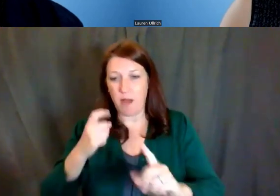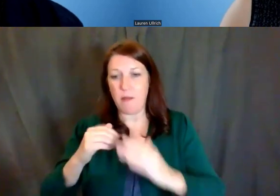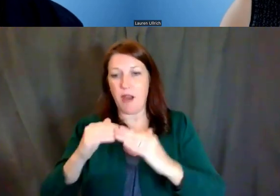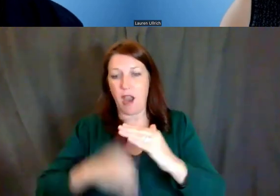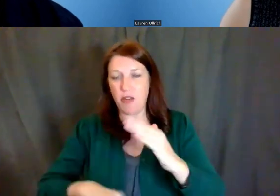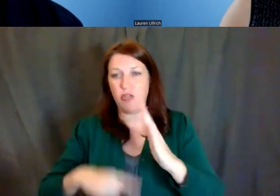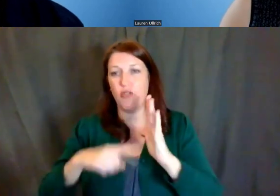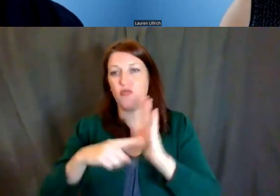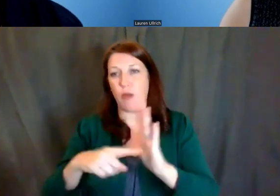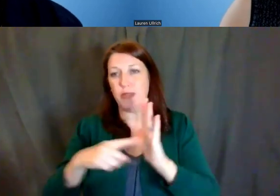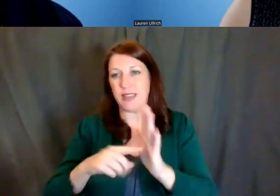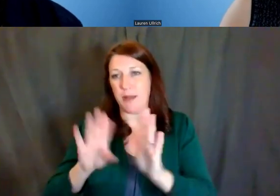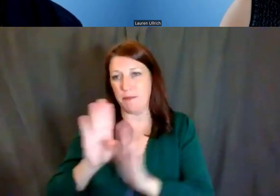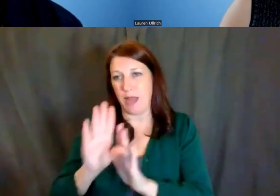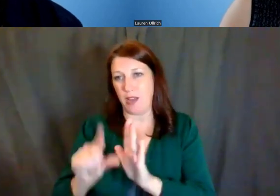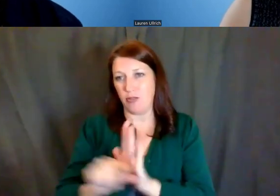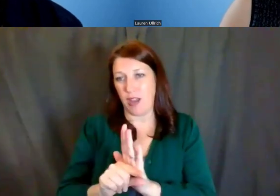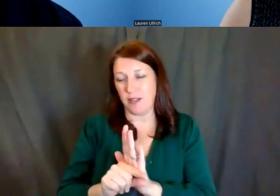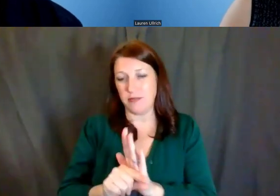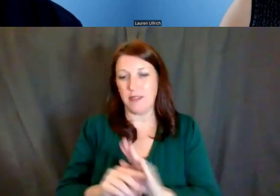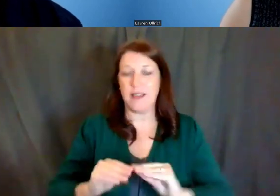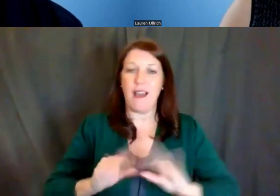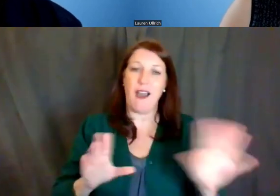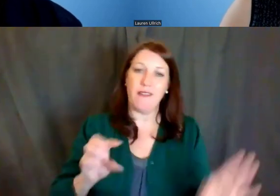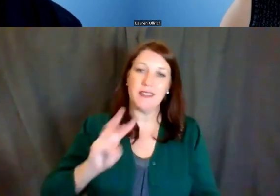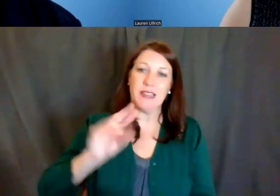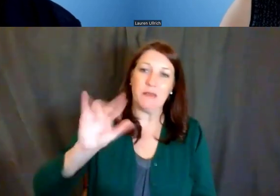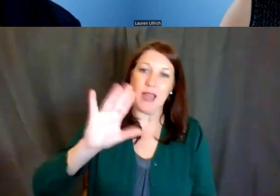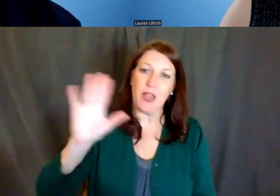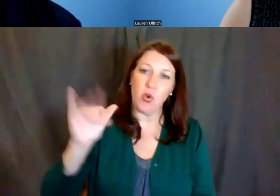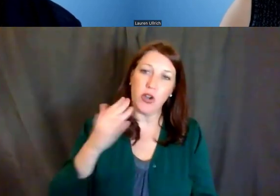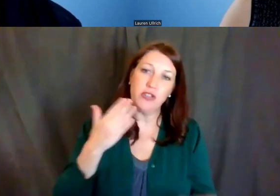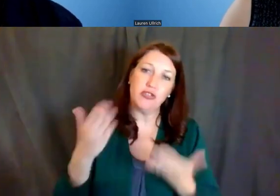Obviously minorities serving institutions fall under that umbrella.